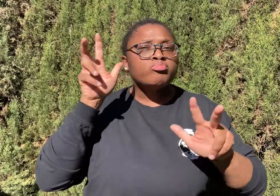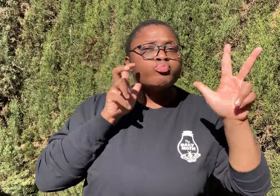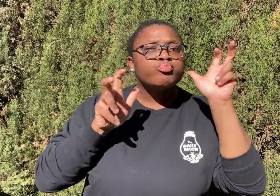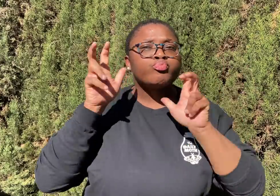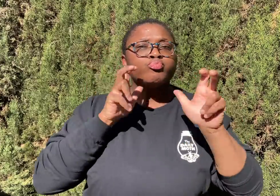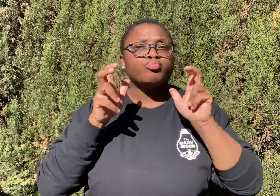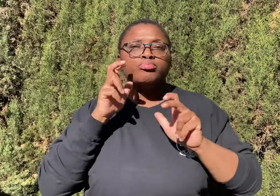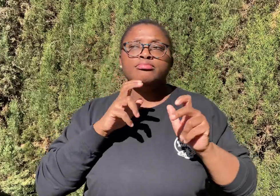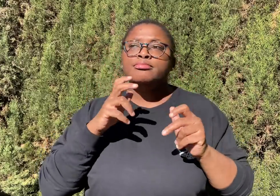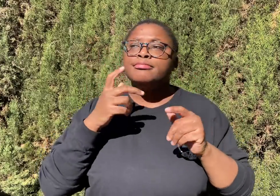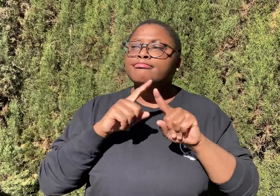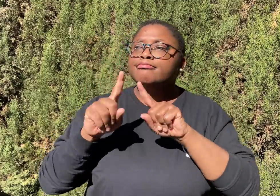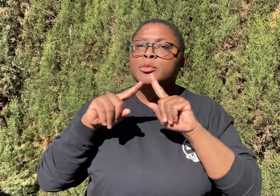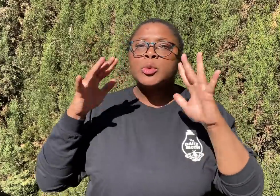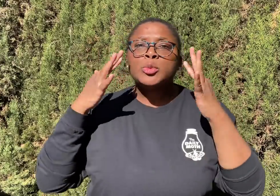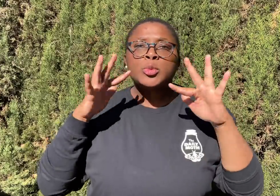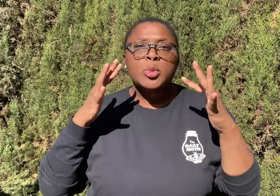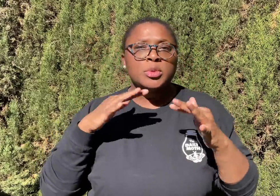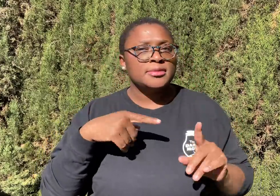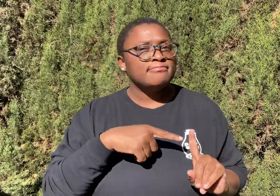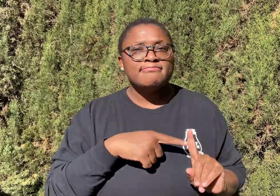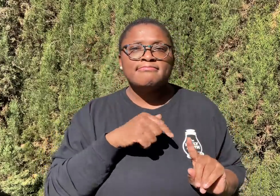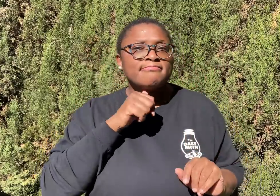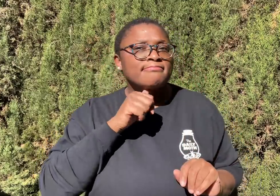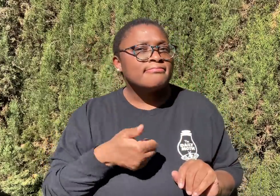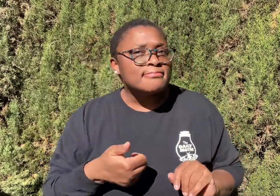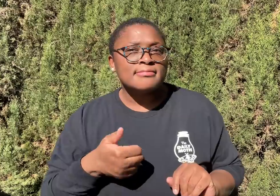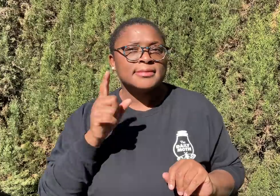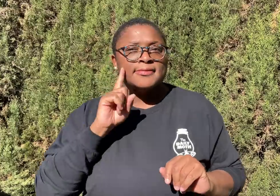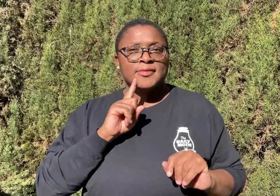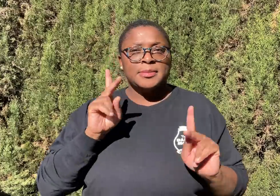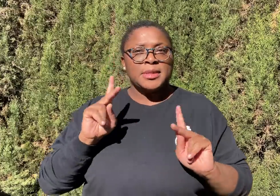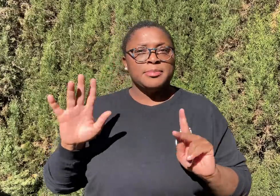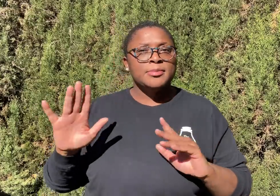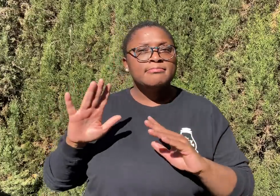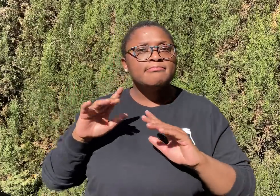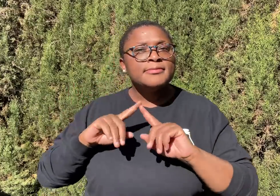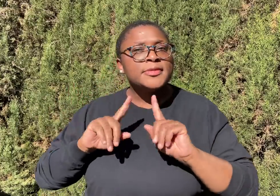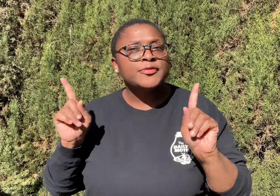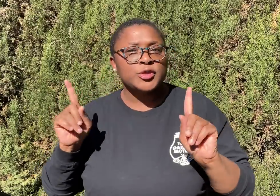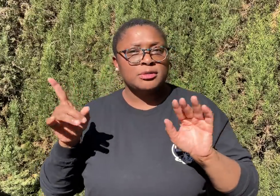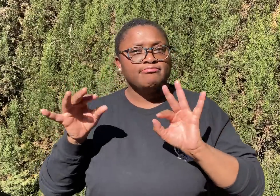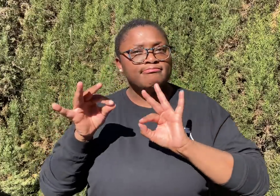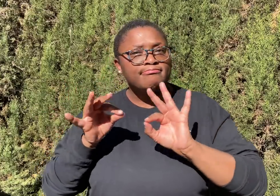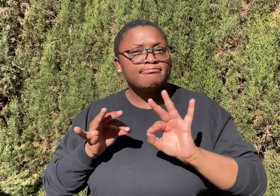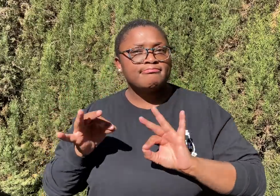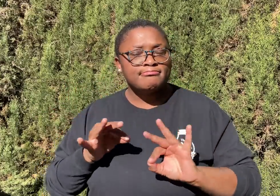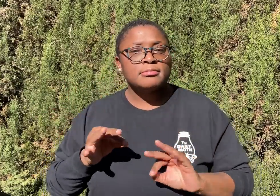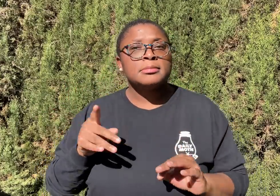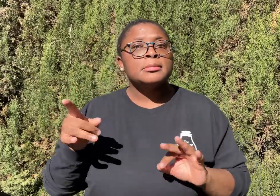He said he couldn’t hear all the everyday noises out there. He described how deaf people were different.